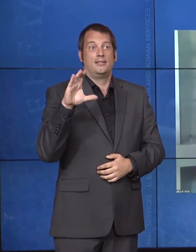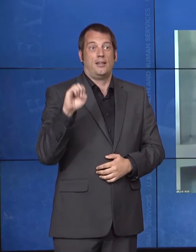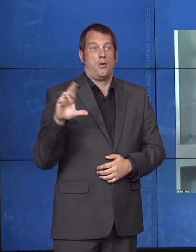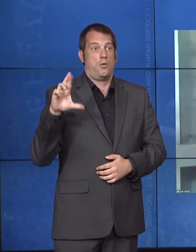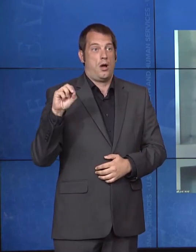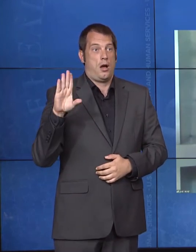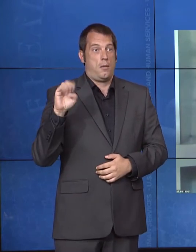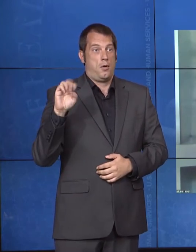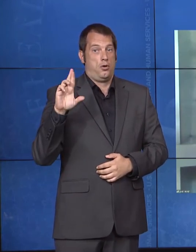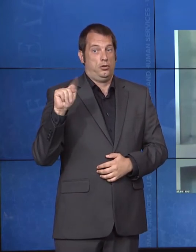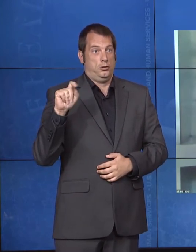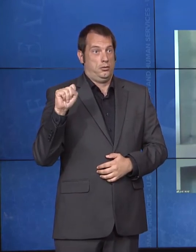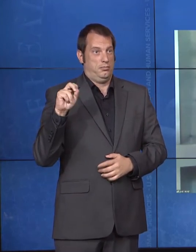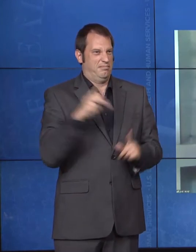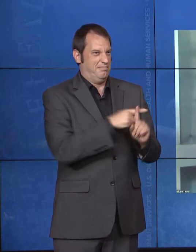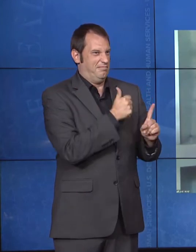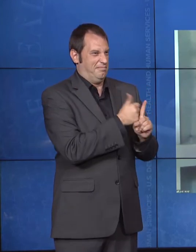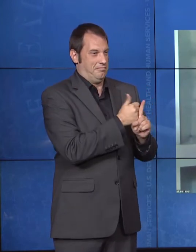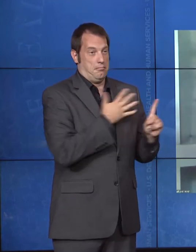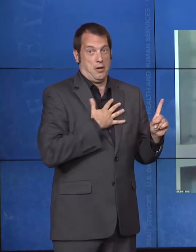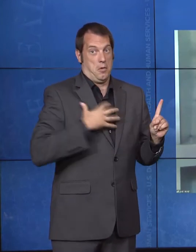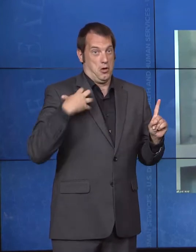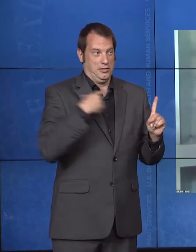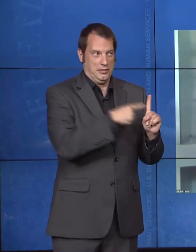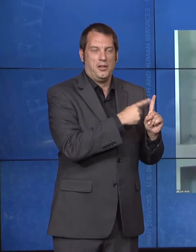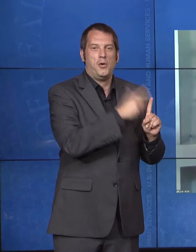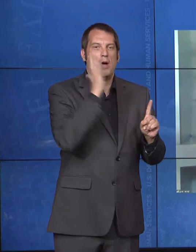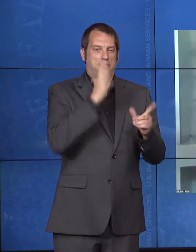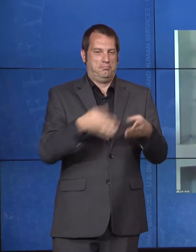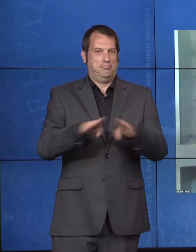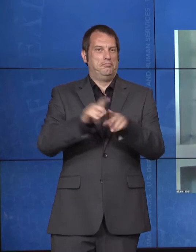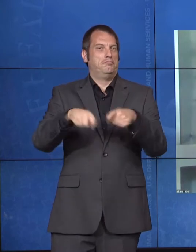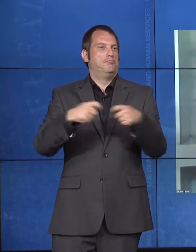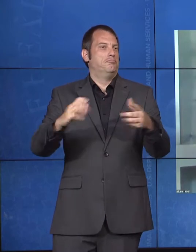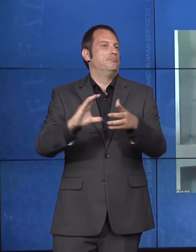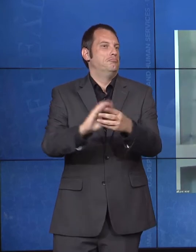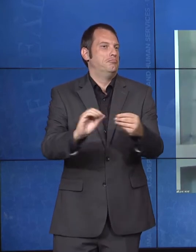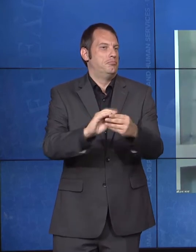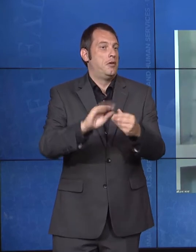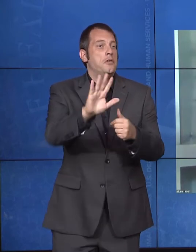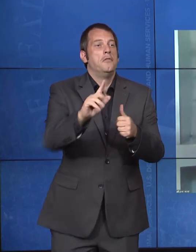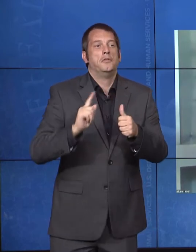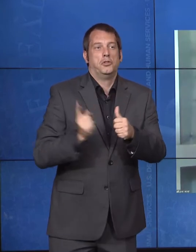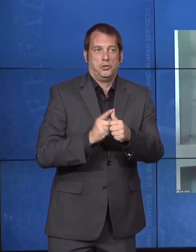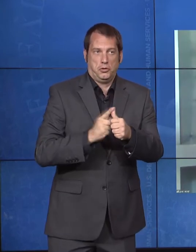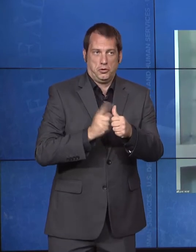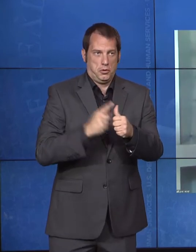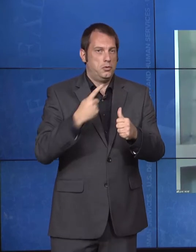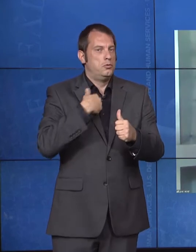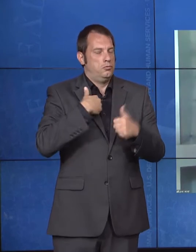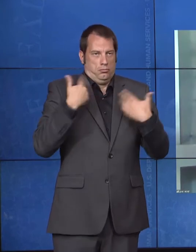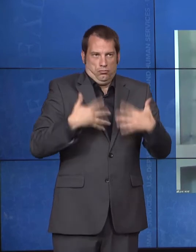But first, we're honored to be joined today by a very special guest. Alex Azar was sworn